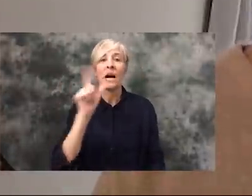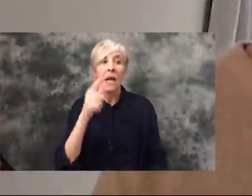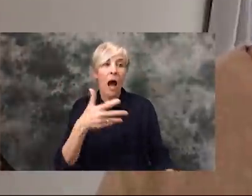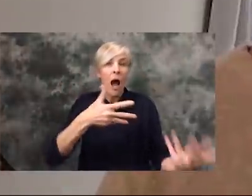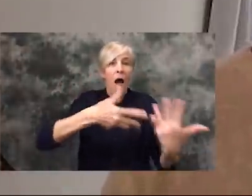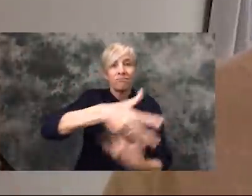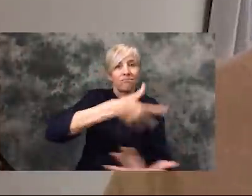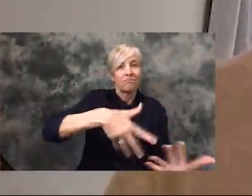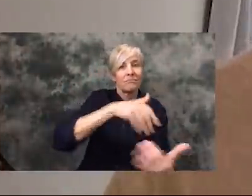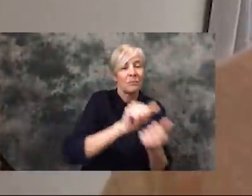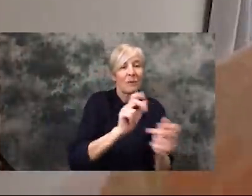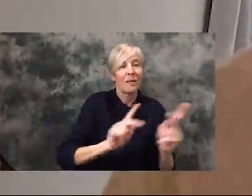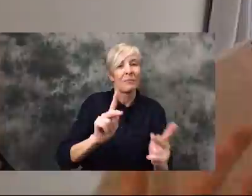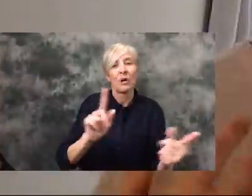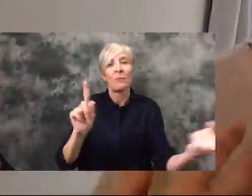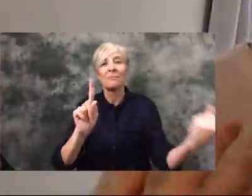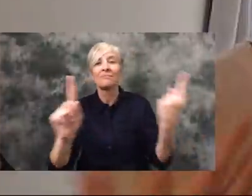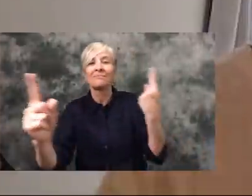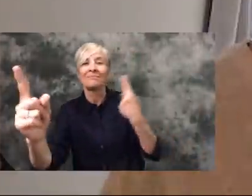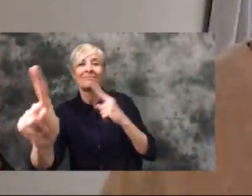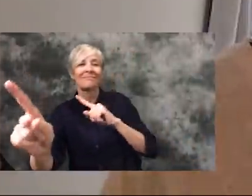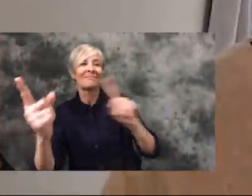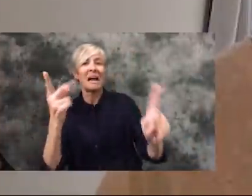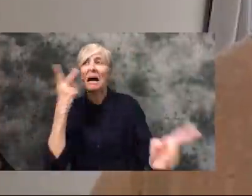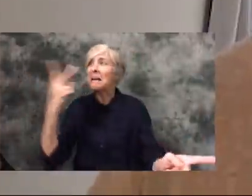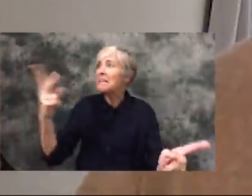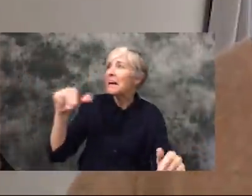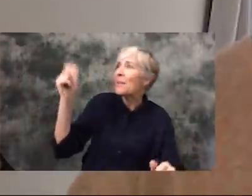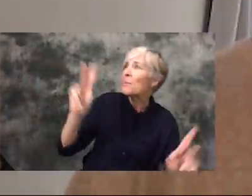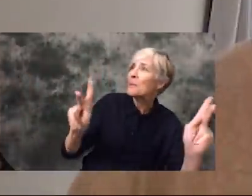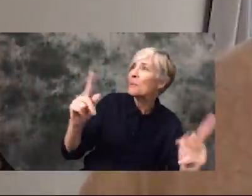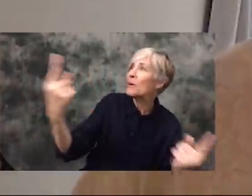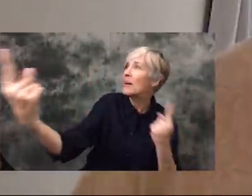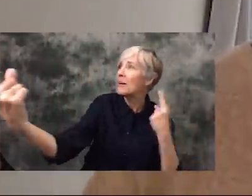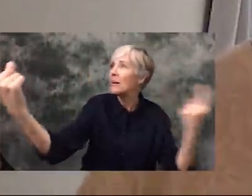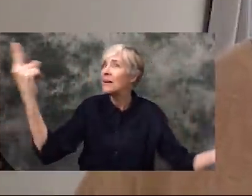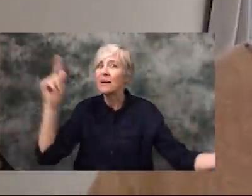anyone but it was nice to see other pieces of humanity and to get some fresh